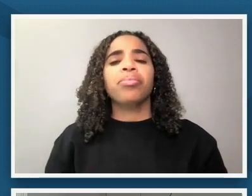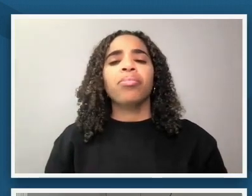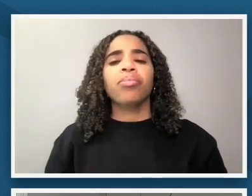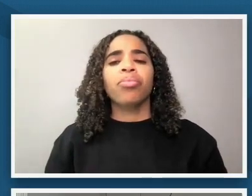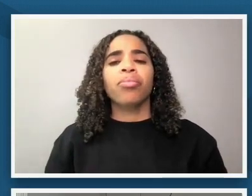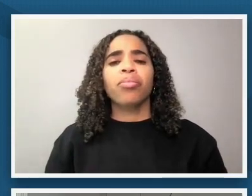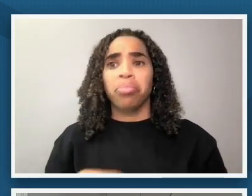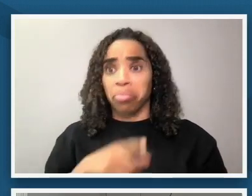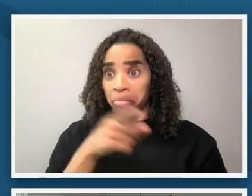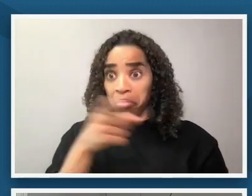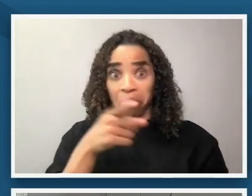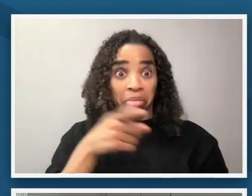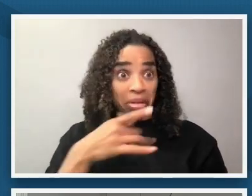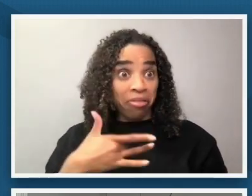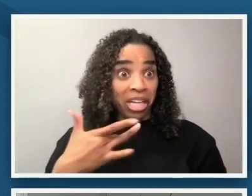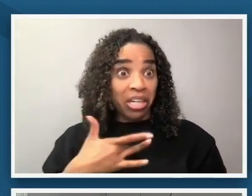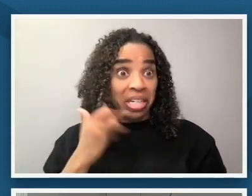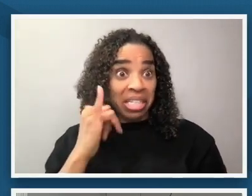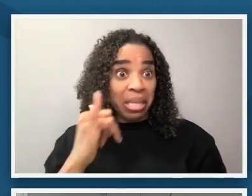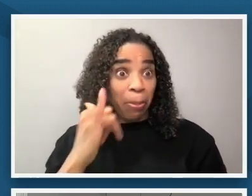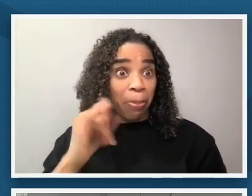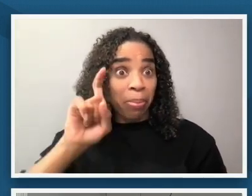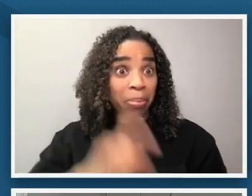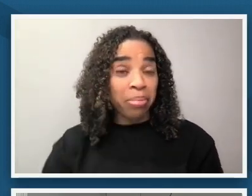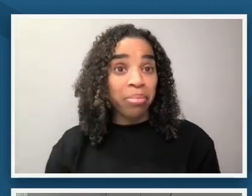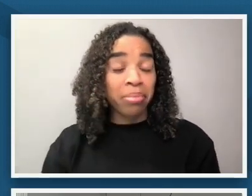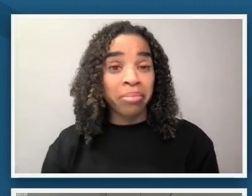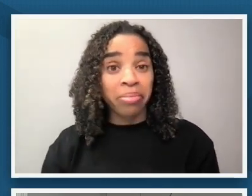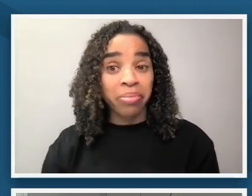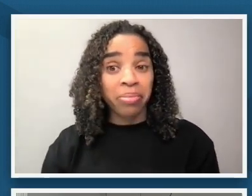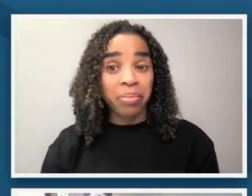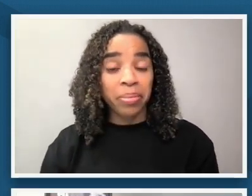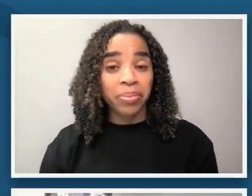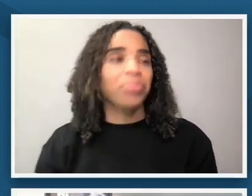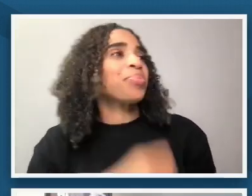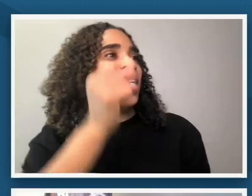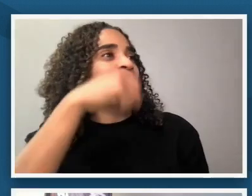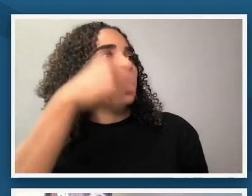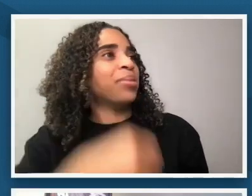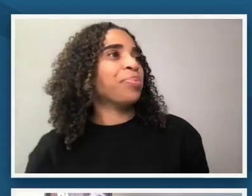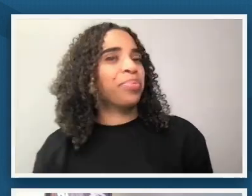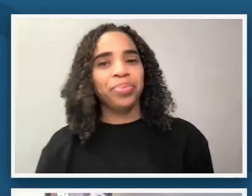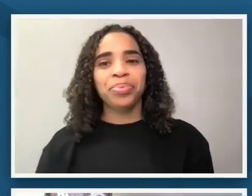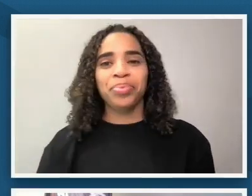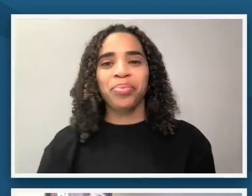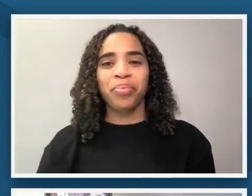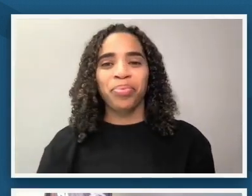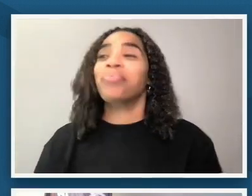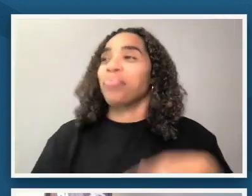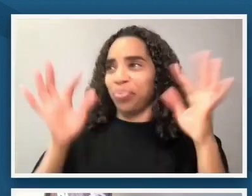you kendra and brianna have yes